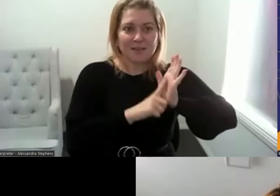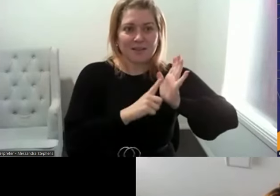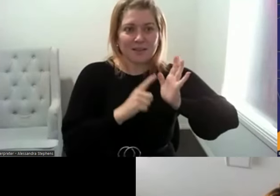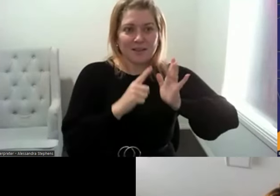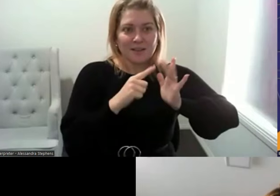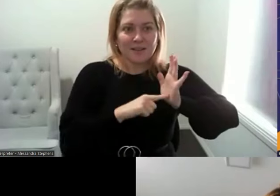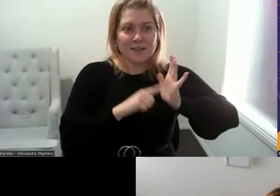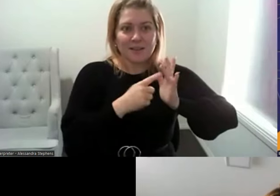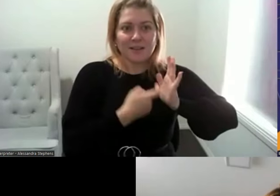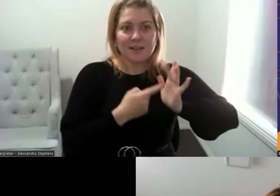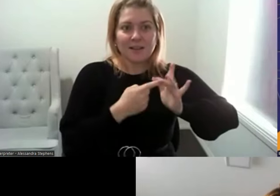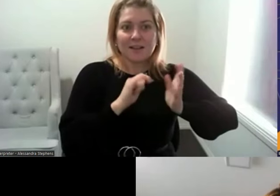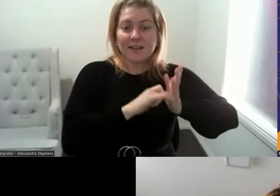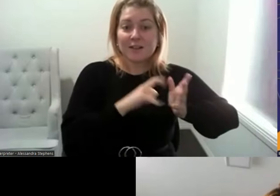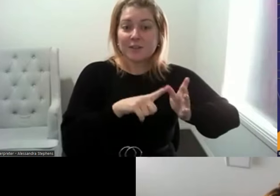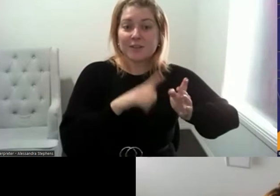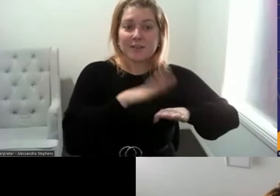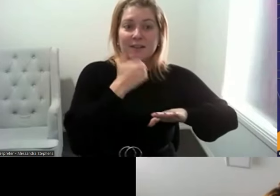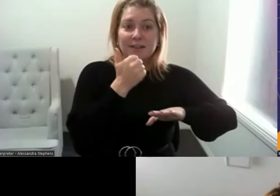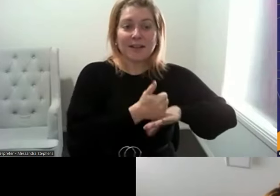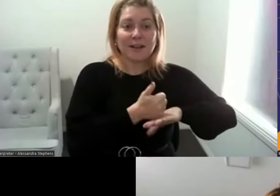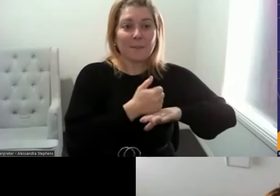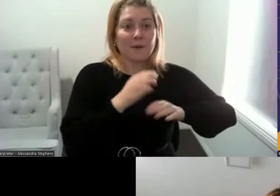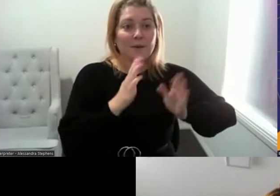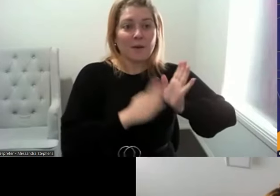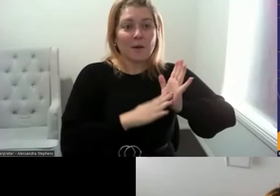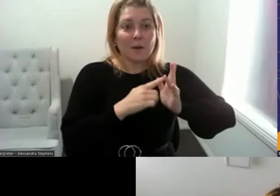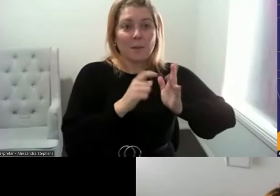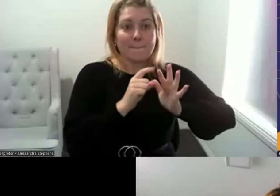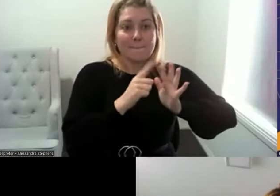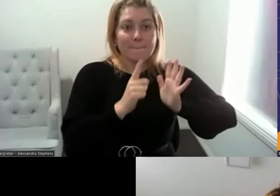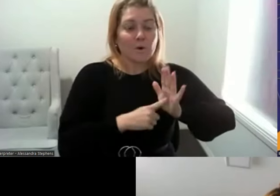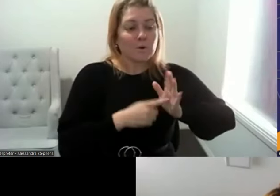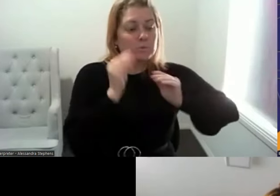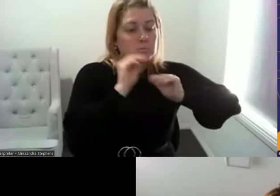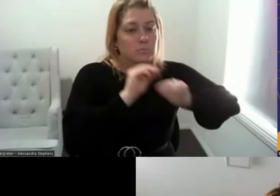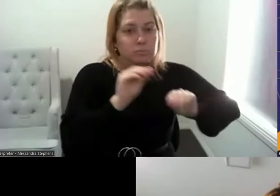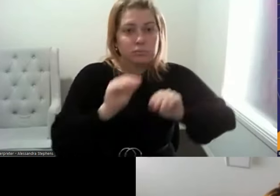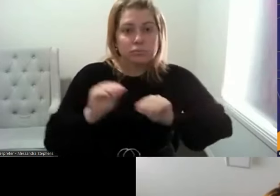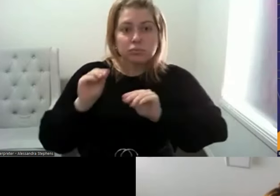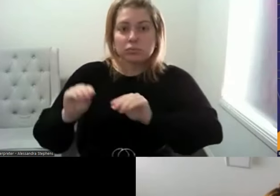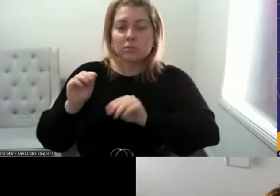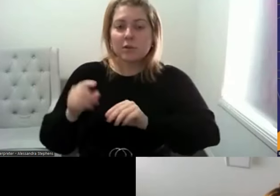professionals, educators, clients and students. Cliterate accurately shows the interaction of the